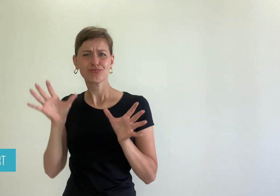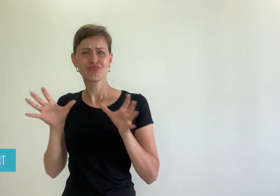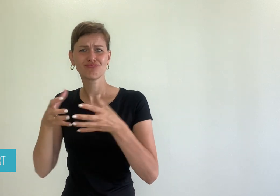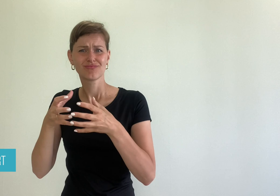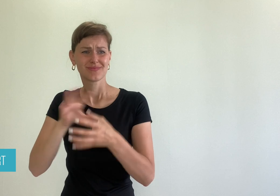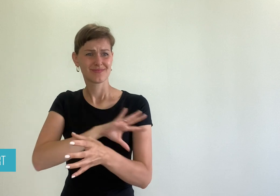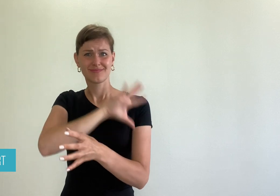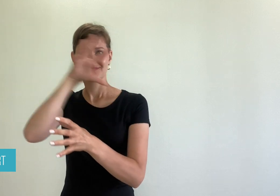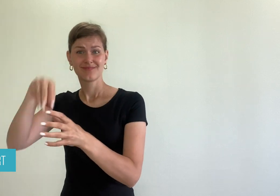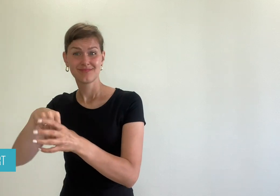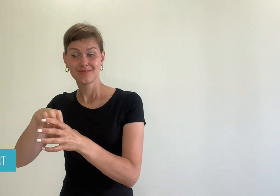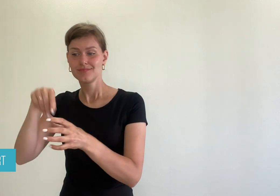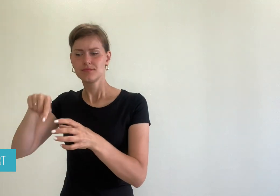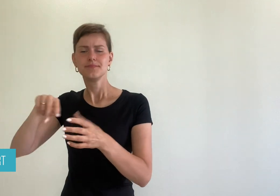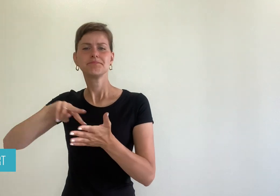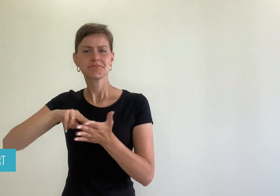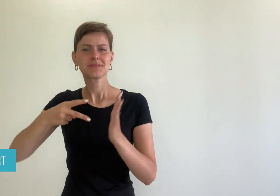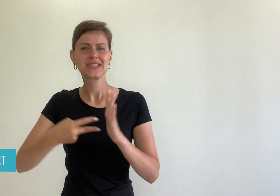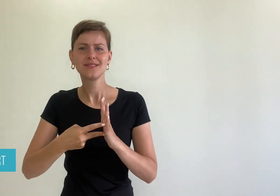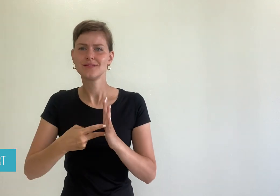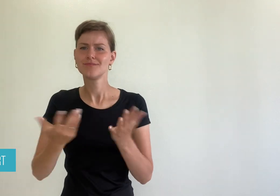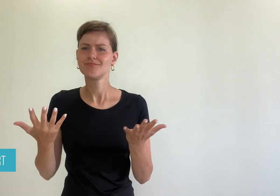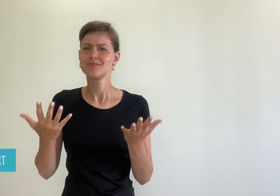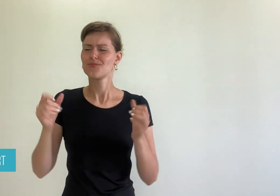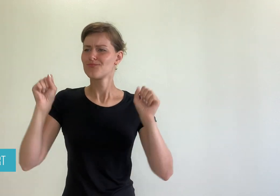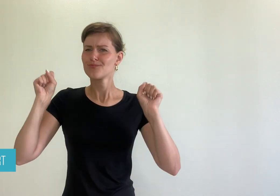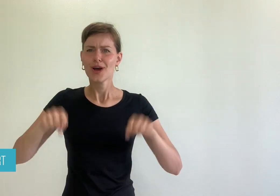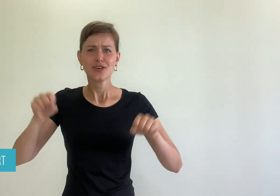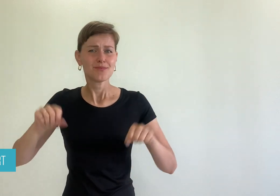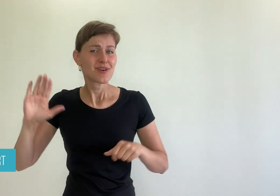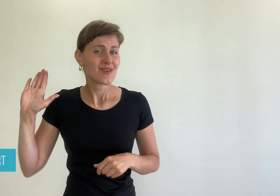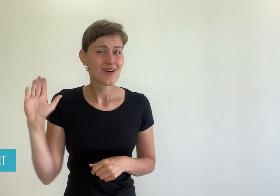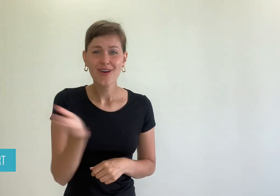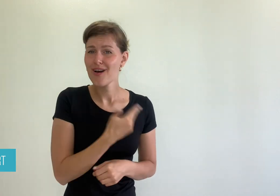to be a part of a big promotion means that anything is possible.